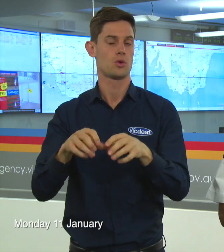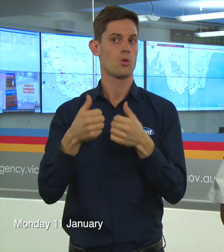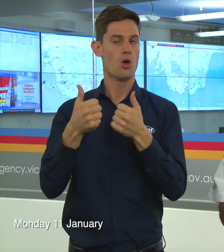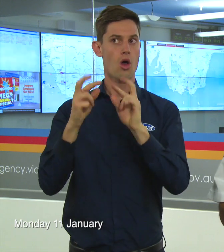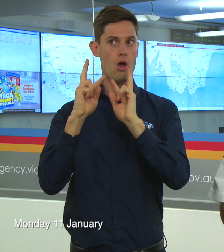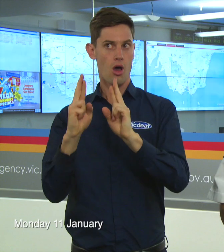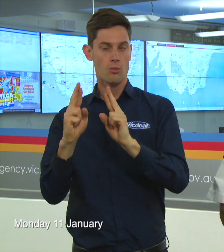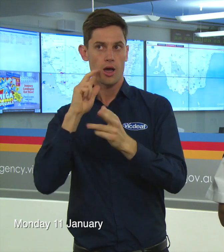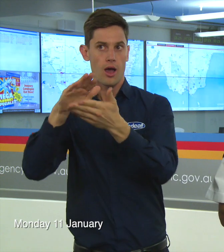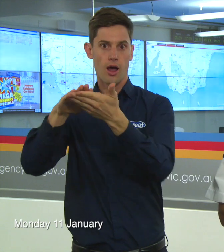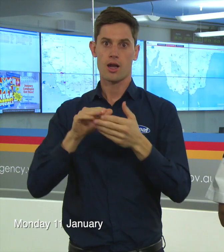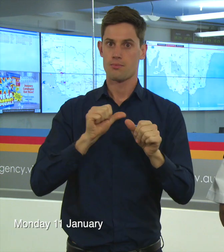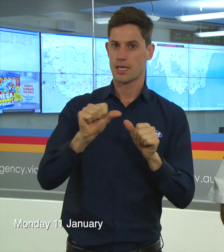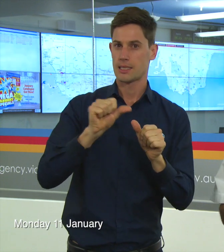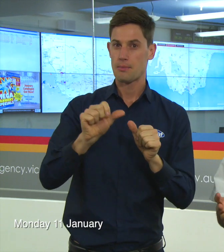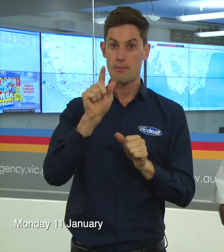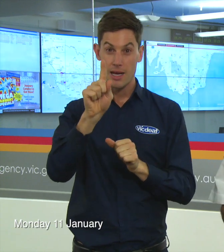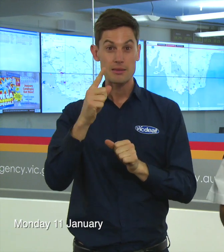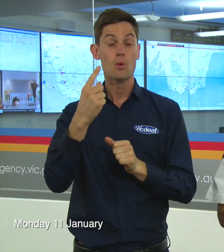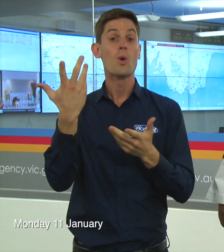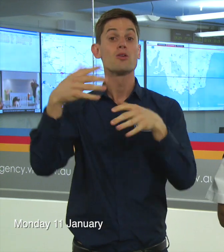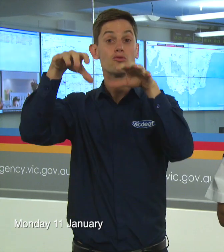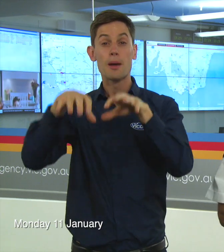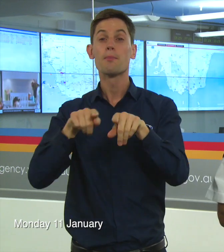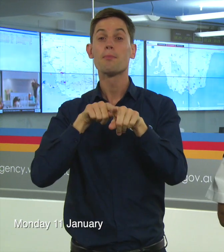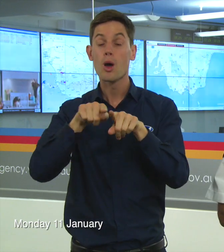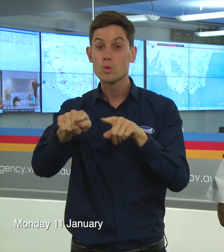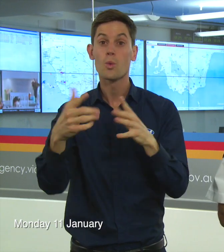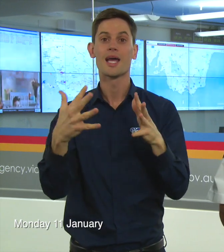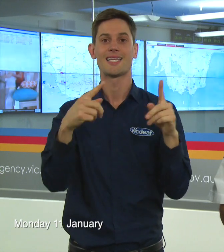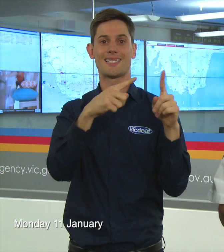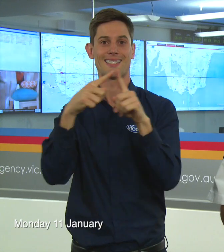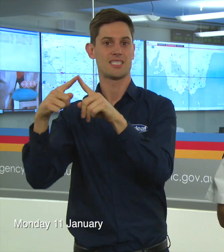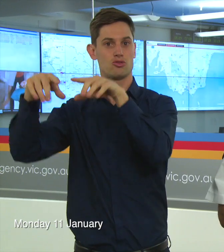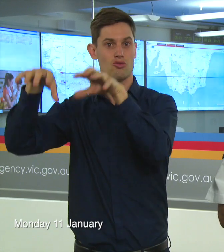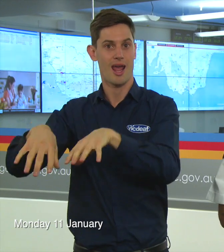However, it looks like it’s very much eastern side of Victoria that will get the rain, and there will be showers in the west.